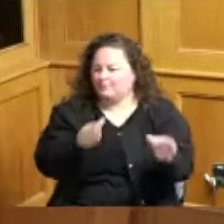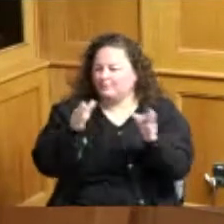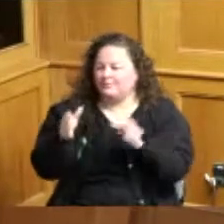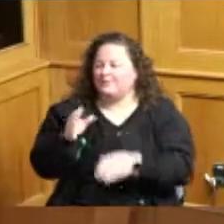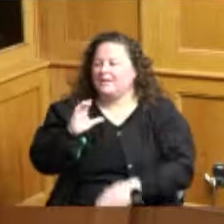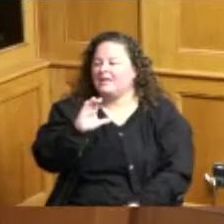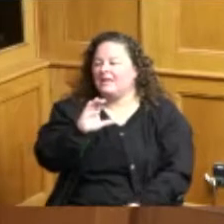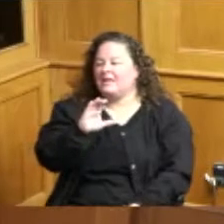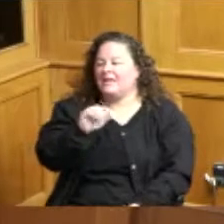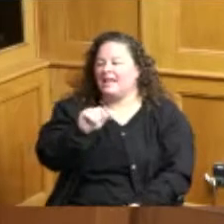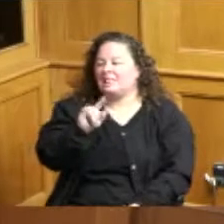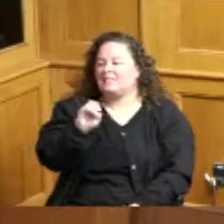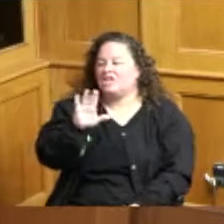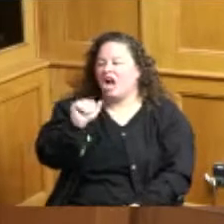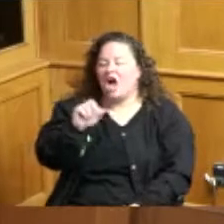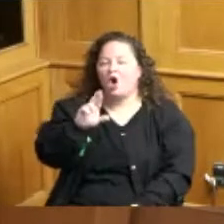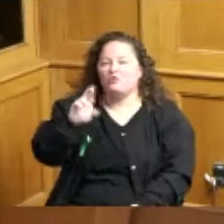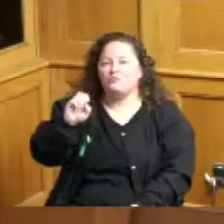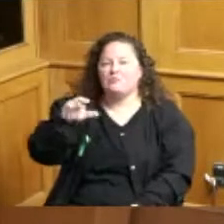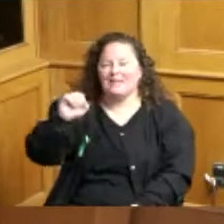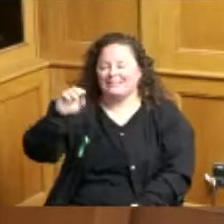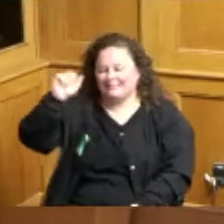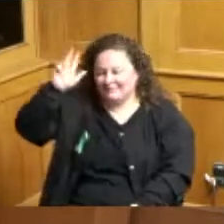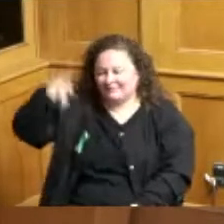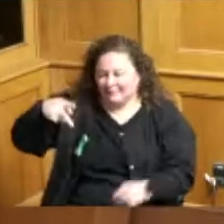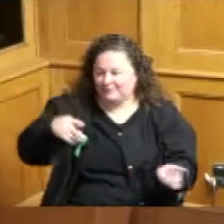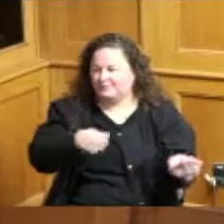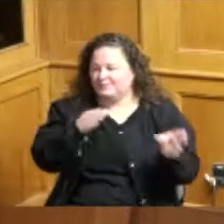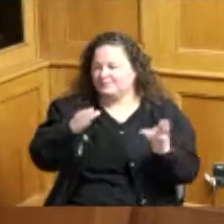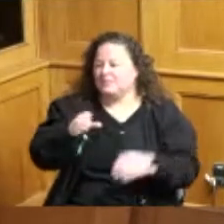good afternoon I'm County Commissioner Denise Driehaus Jeff Aluotto County Administrator